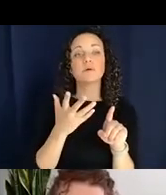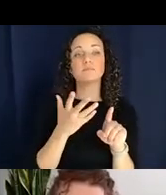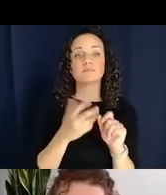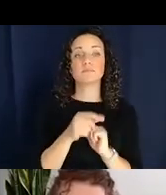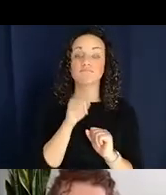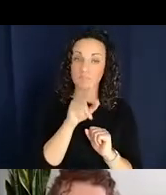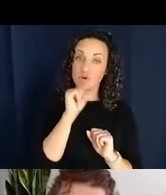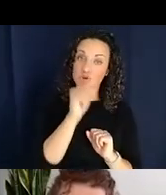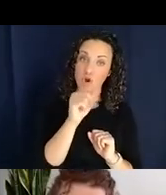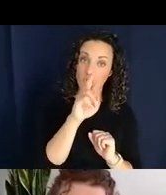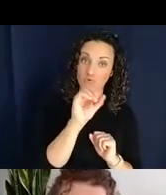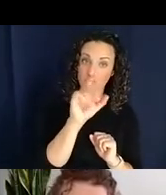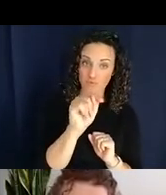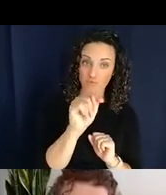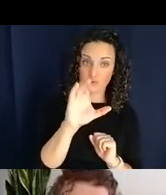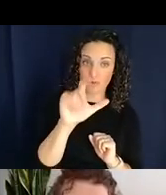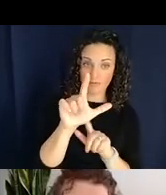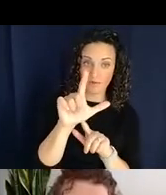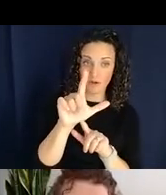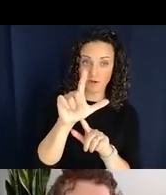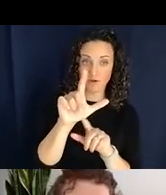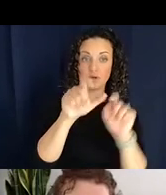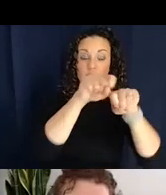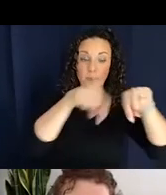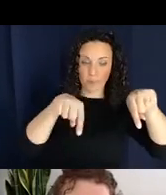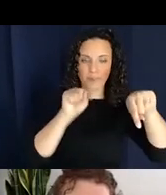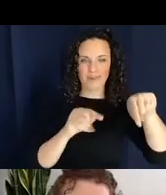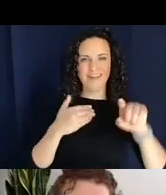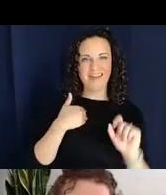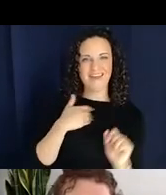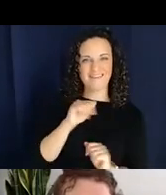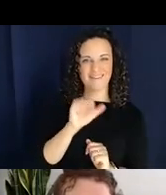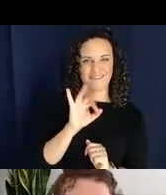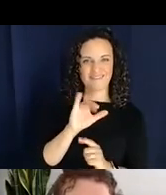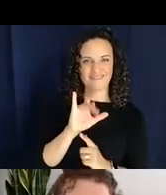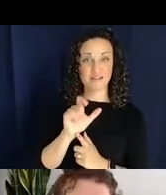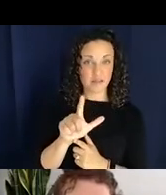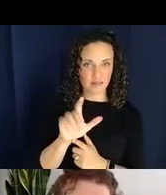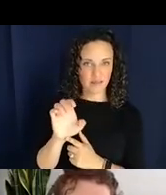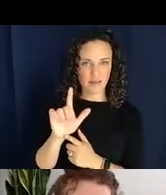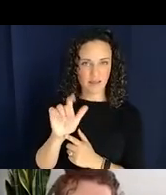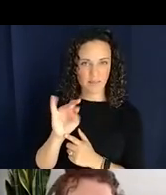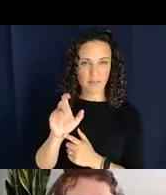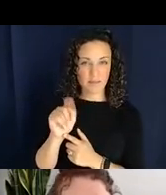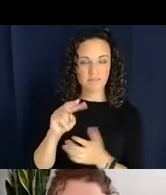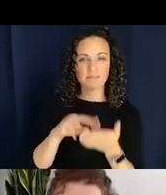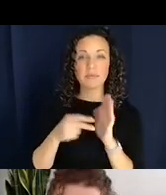is that affixal element. So basically the idea that the classifier handshape is affixed